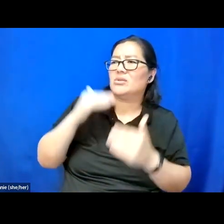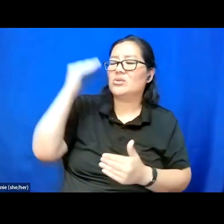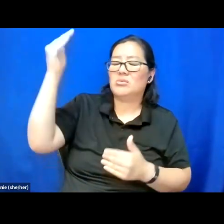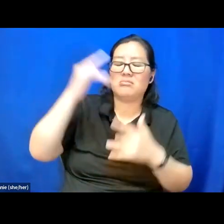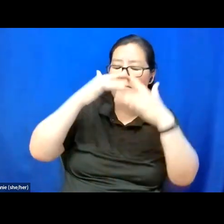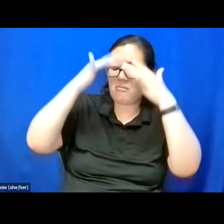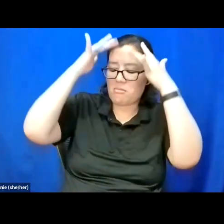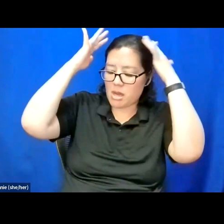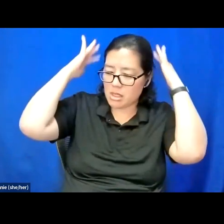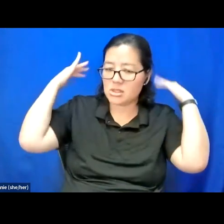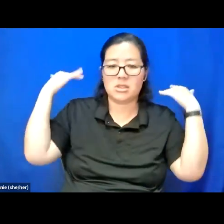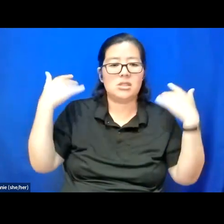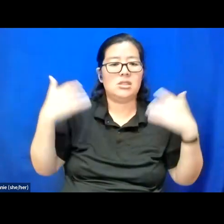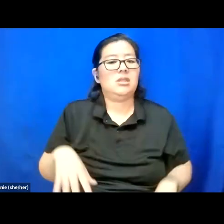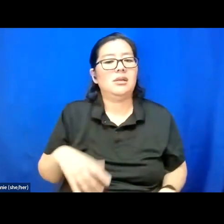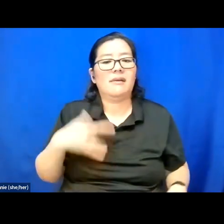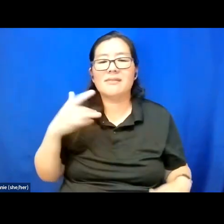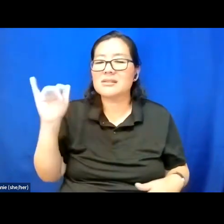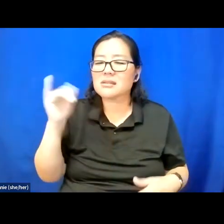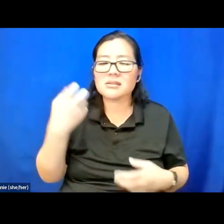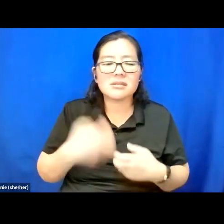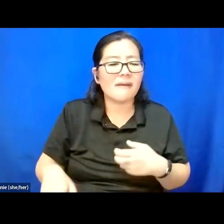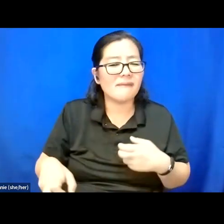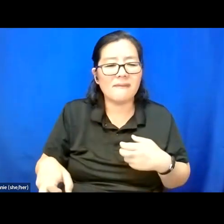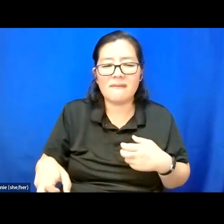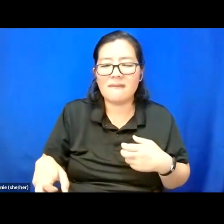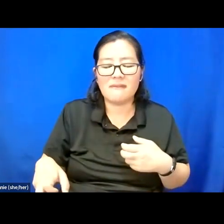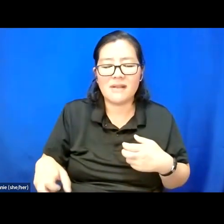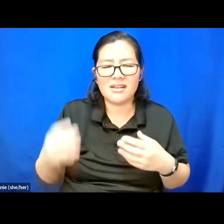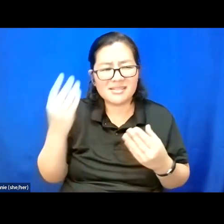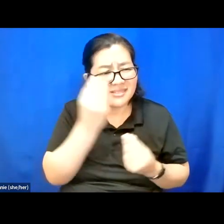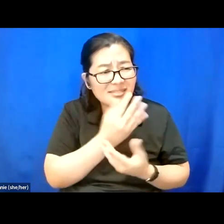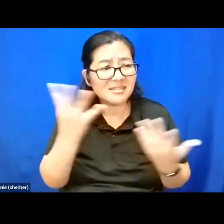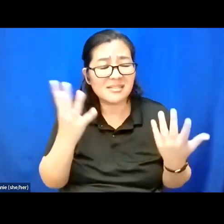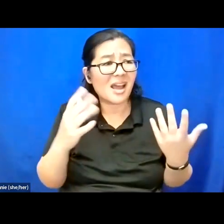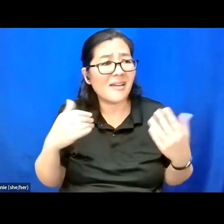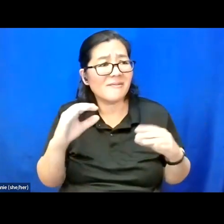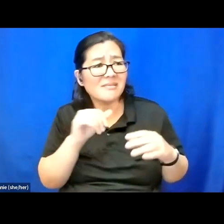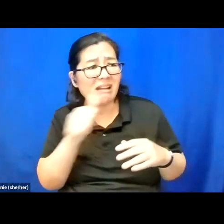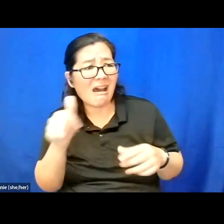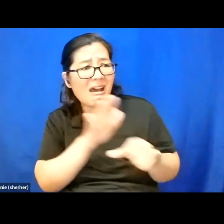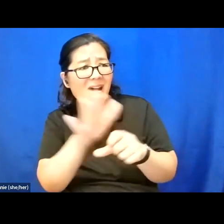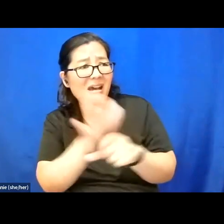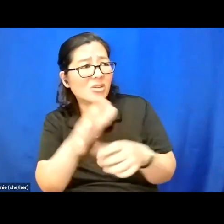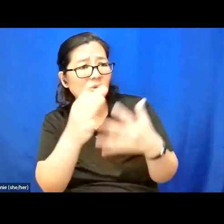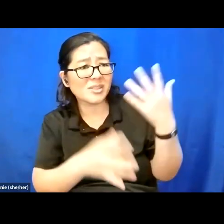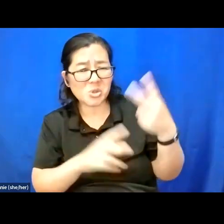It feels like it's hard to say, not having the choices to have only two choices